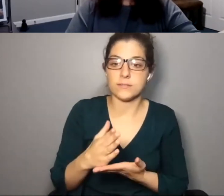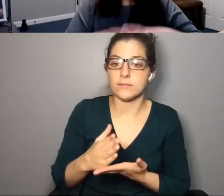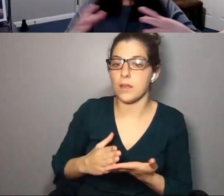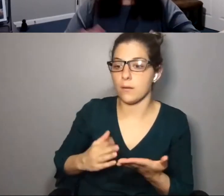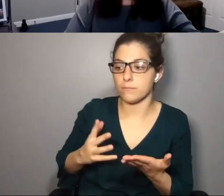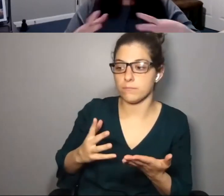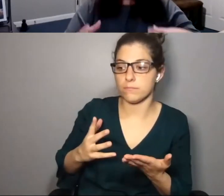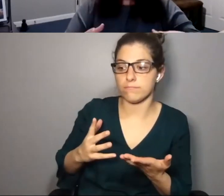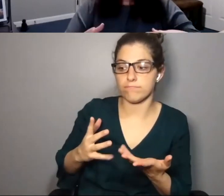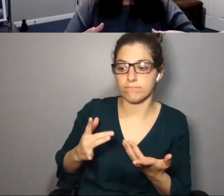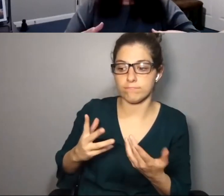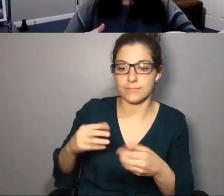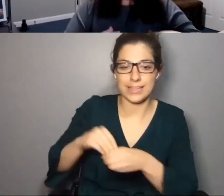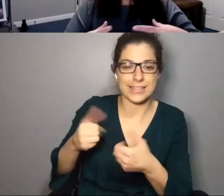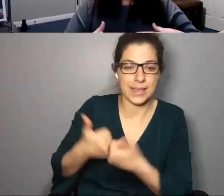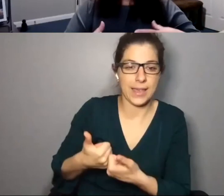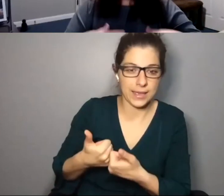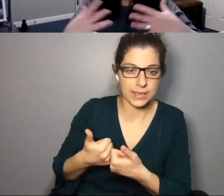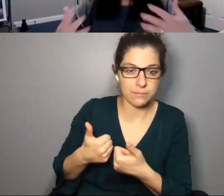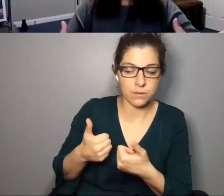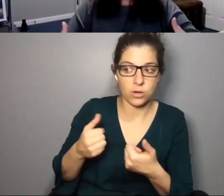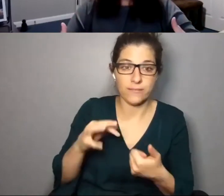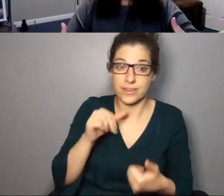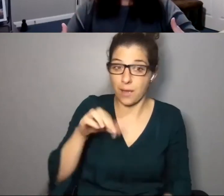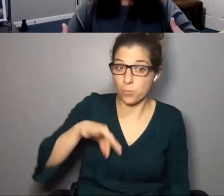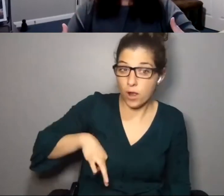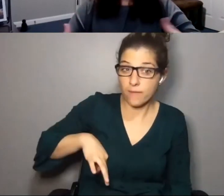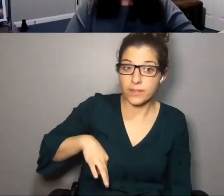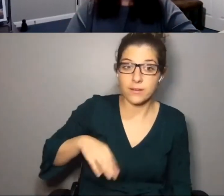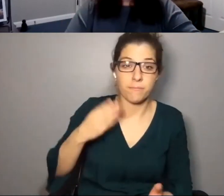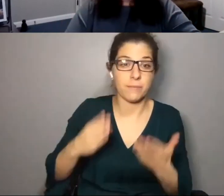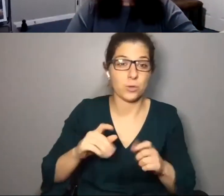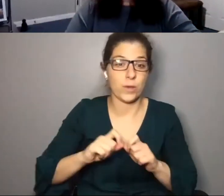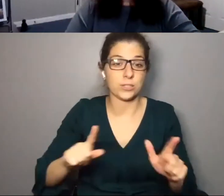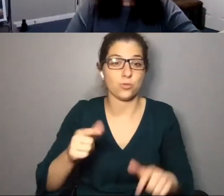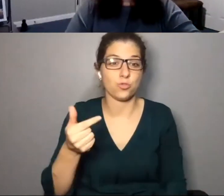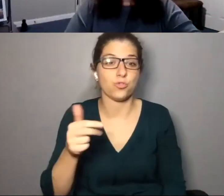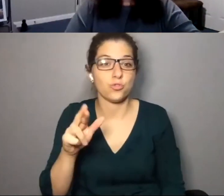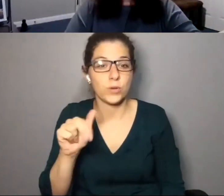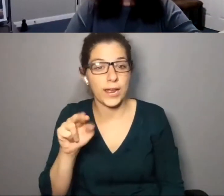offerings and some were doing it as a way to keep in the game, or if they are nonprofit a way to ex